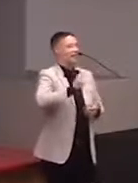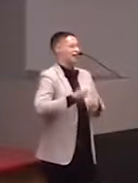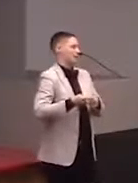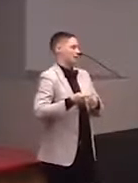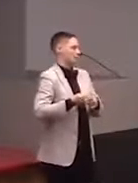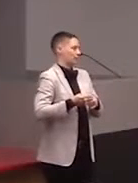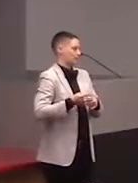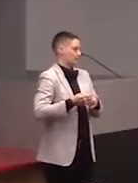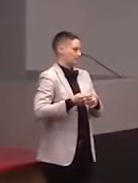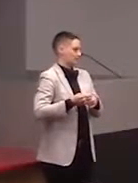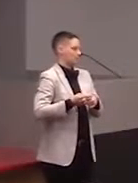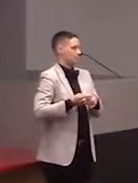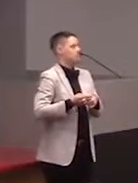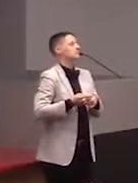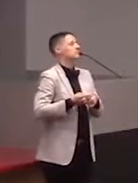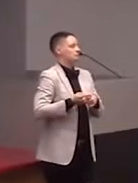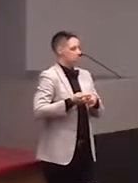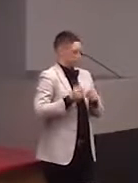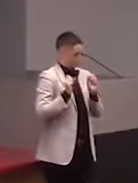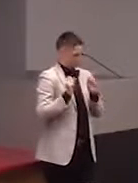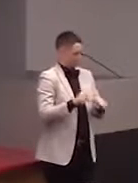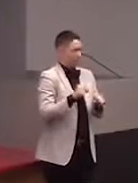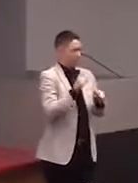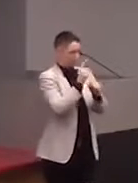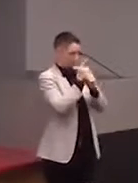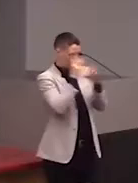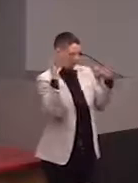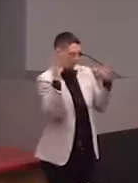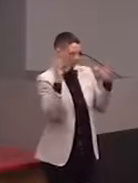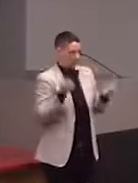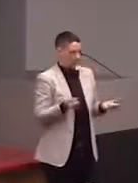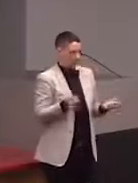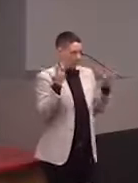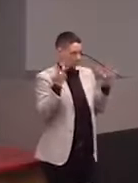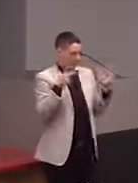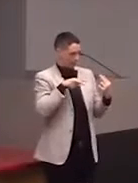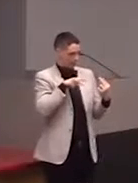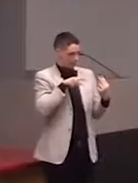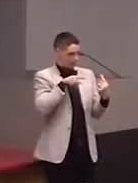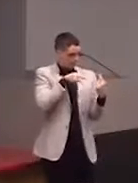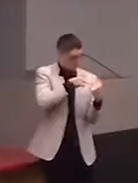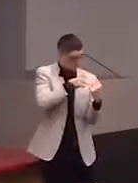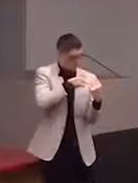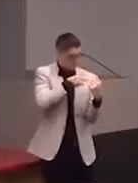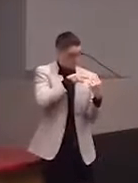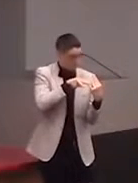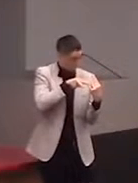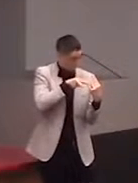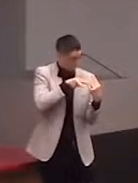of your path of travel, so you can see how many car lanes and bus lanes and all different kinds of things. [Audience Member] I have a question.